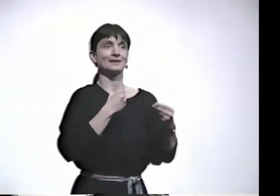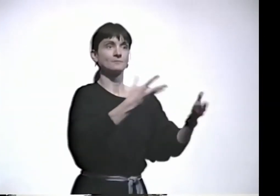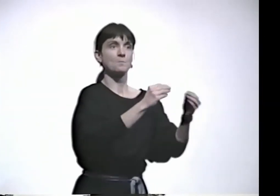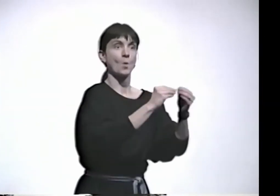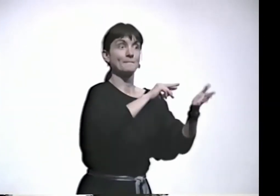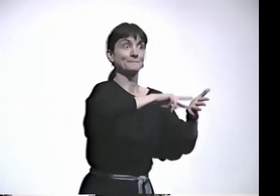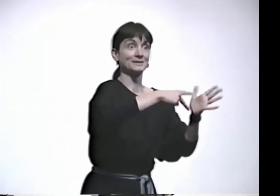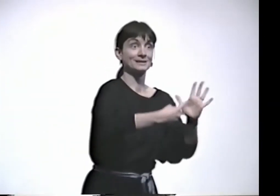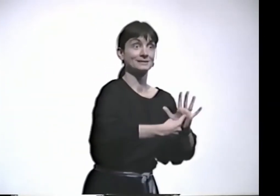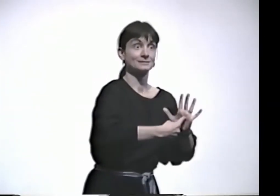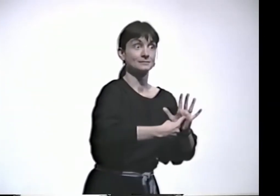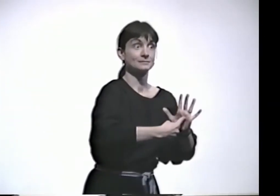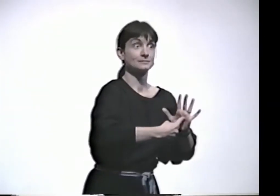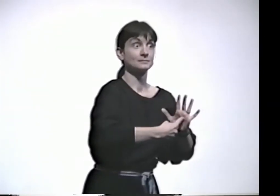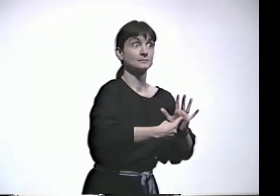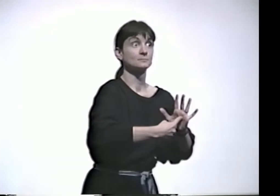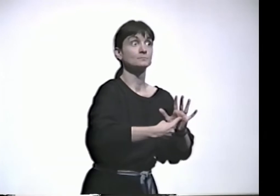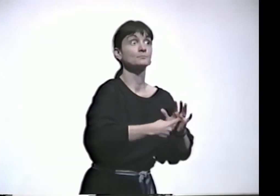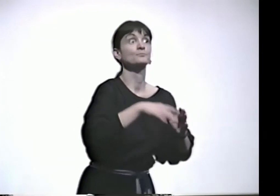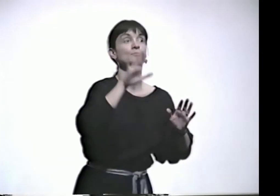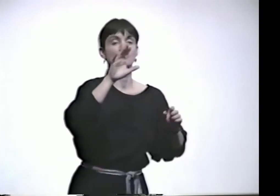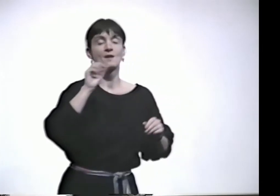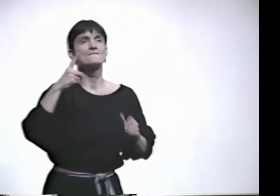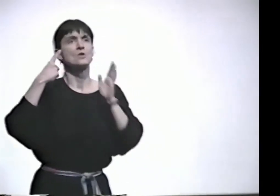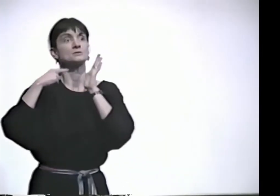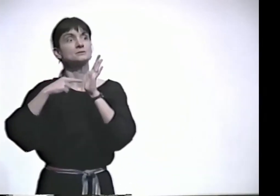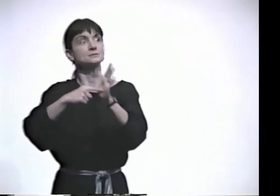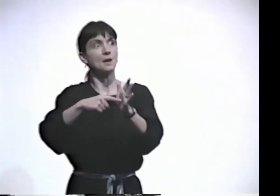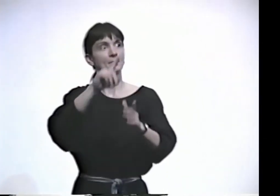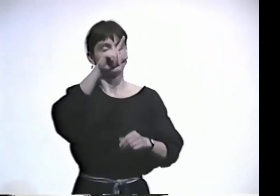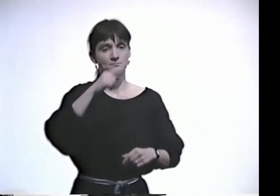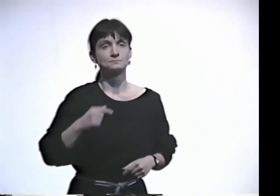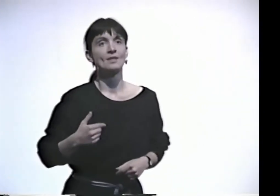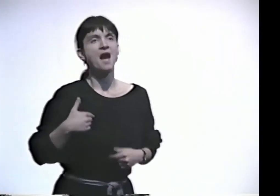THE MOVEMENT IS NOT HALF AS IMPORTANT AS THE FACIAL EXPRESSION IN CONVEYING MEANING.